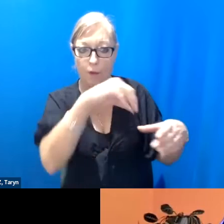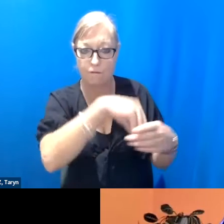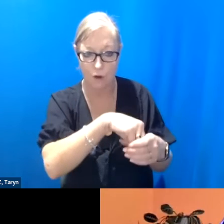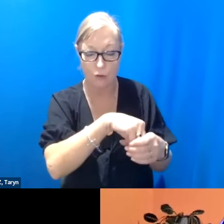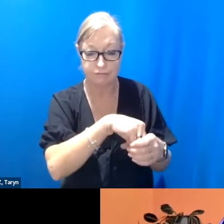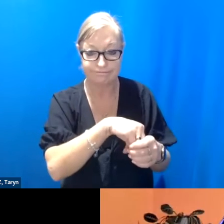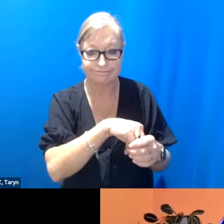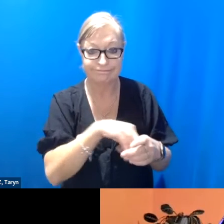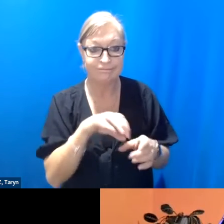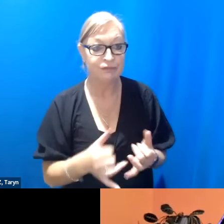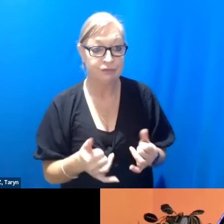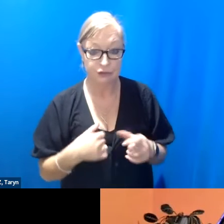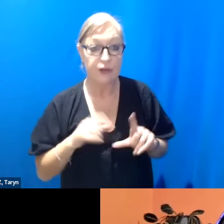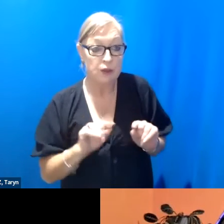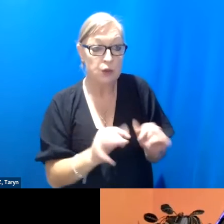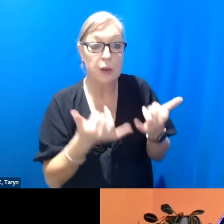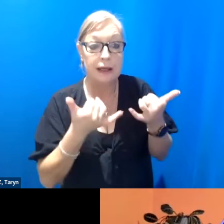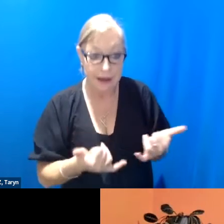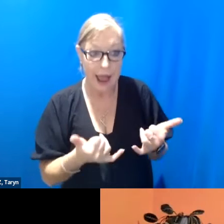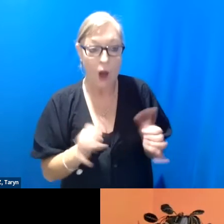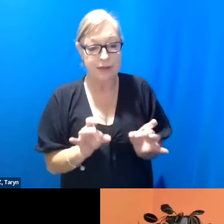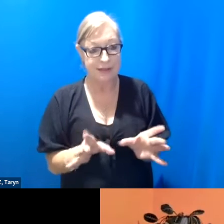is beginning to sort of plan for taking the work back out next year,